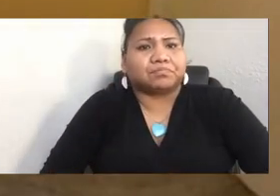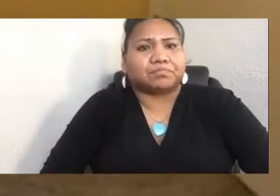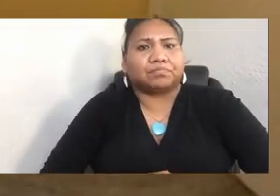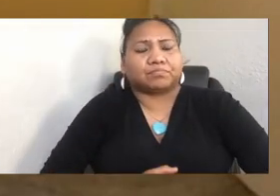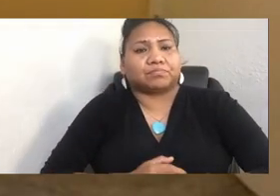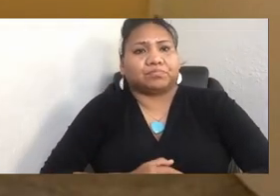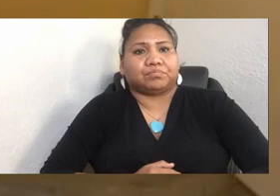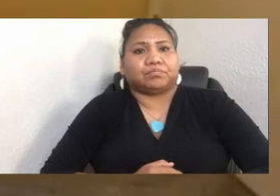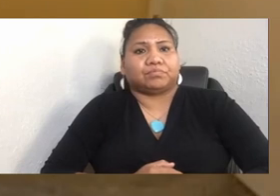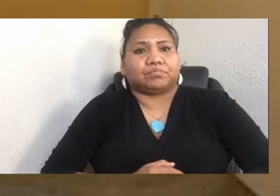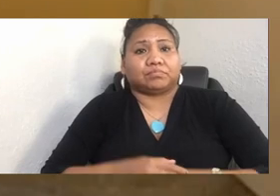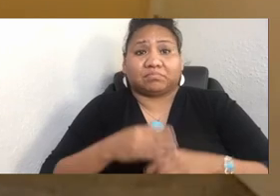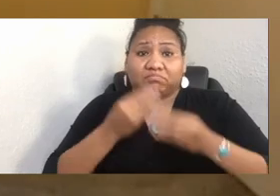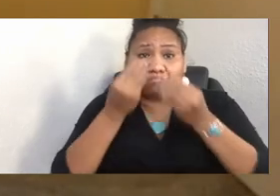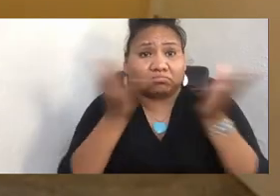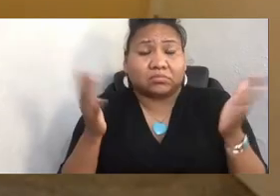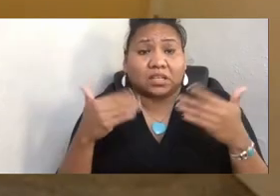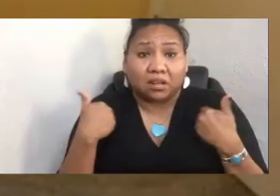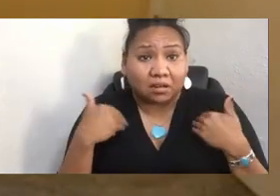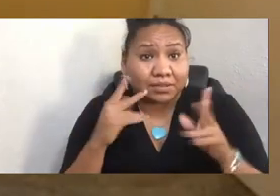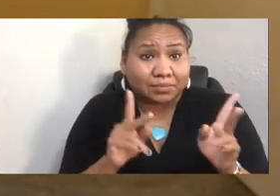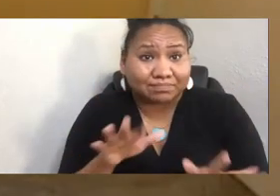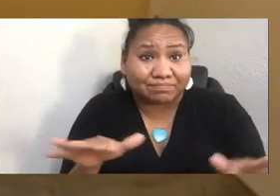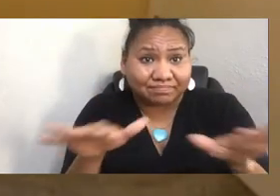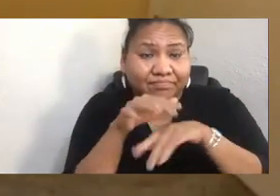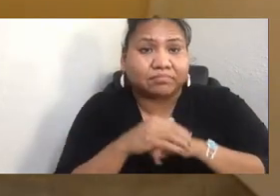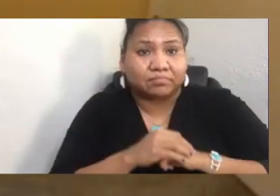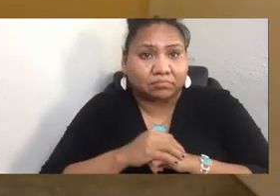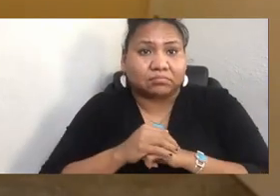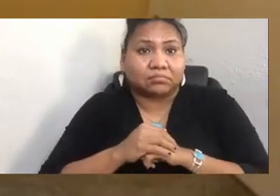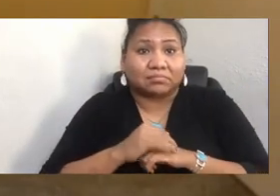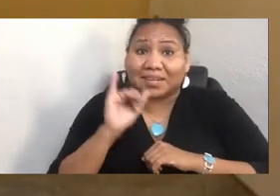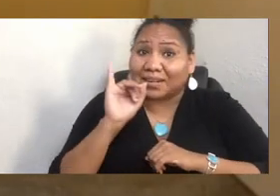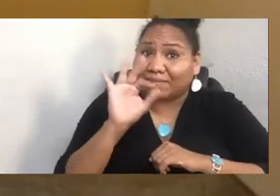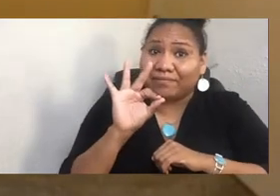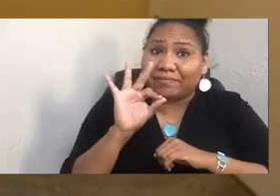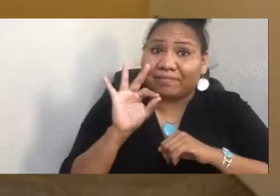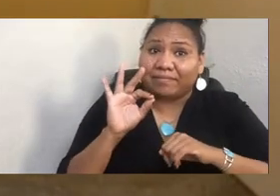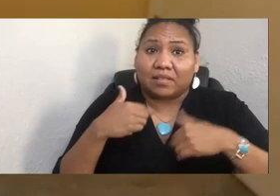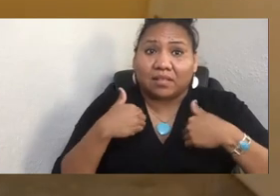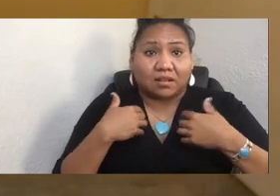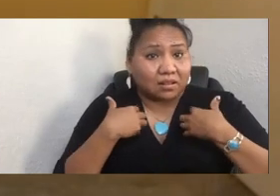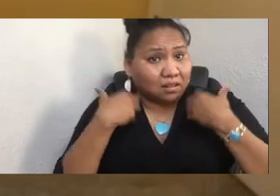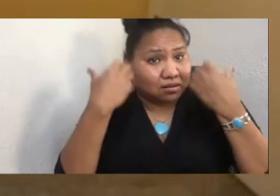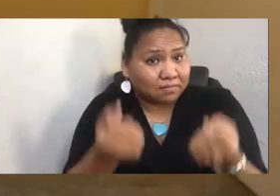have those dreams, if you have the courage to pursue your dreams, the entire world